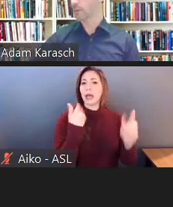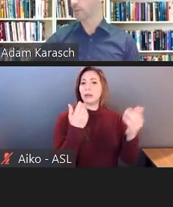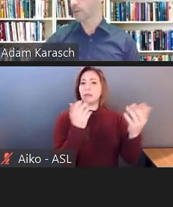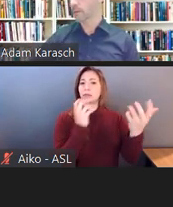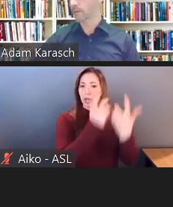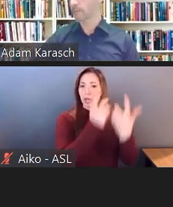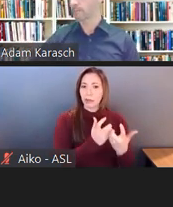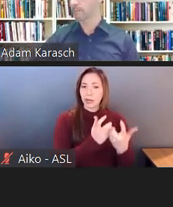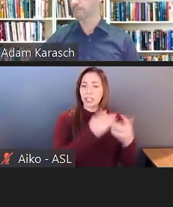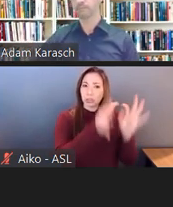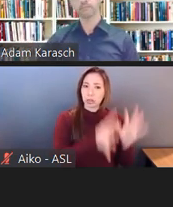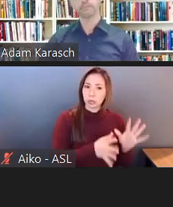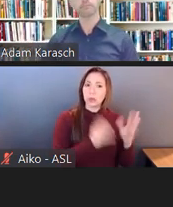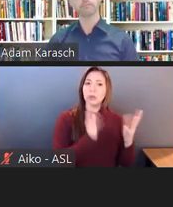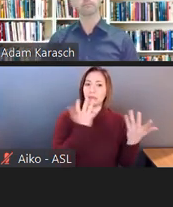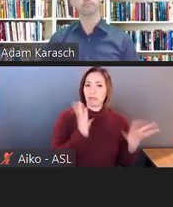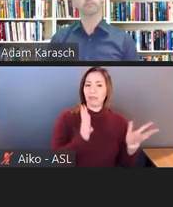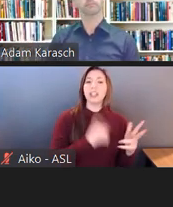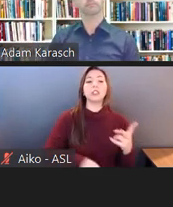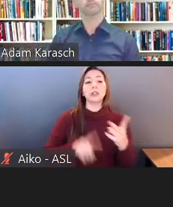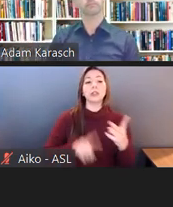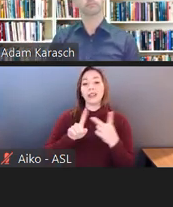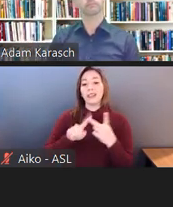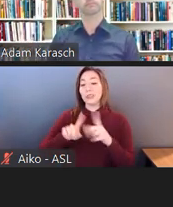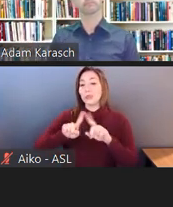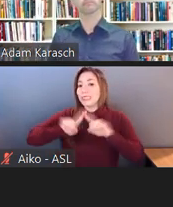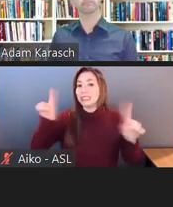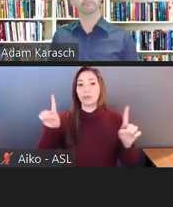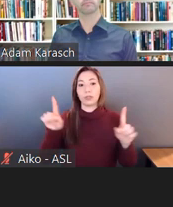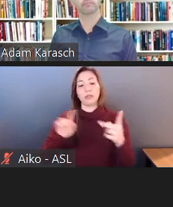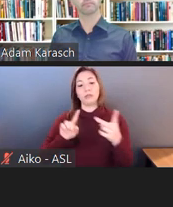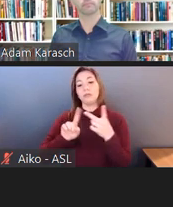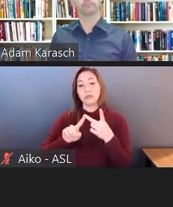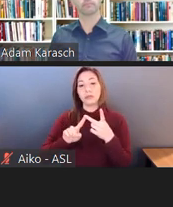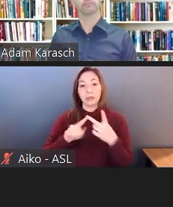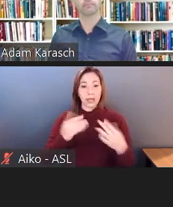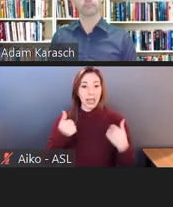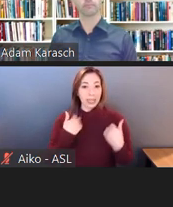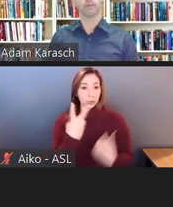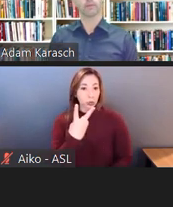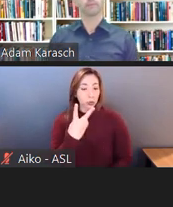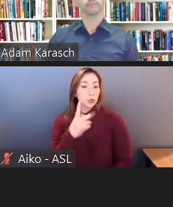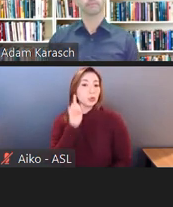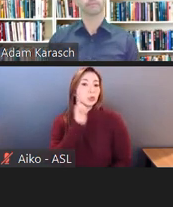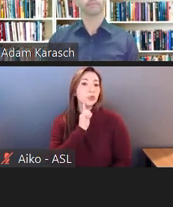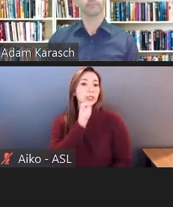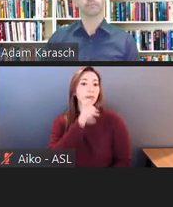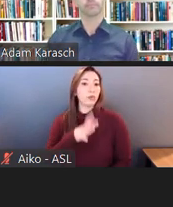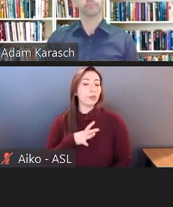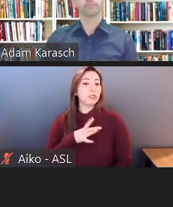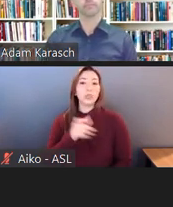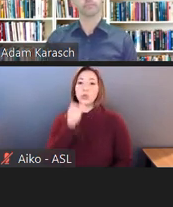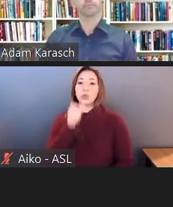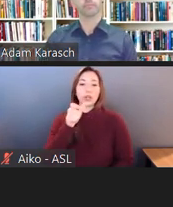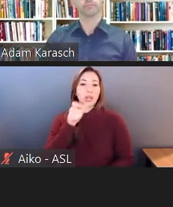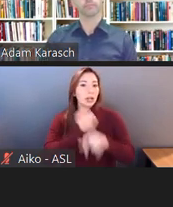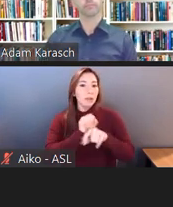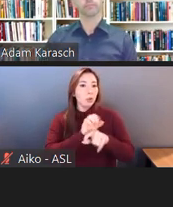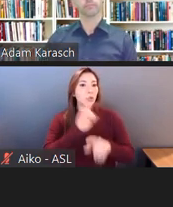This is a case where there were two deaf women who were not employees of the defendant-- of S&B Industry--